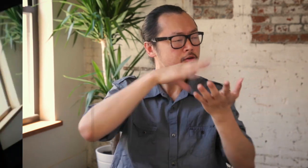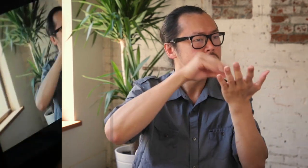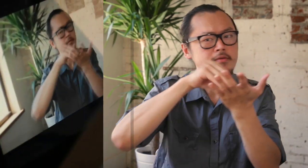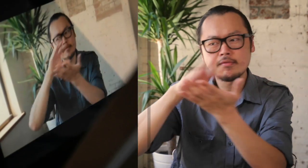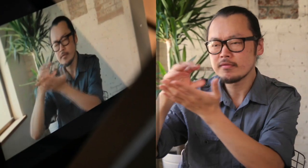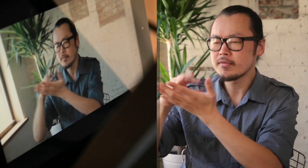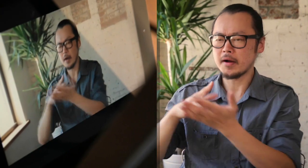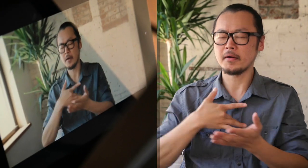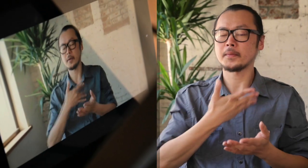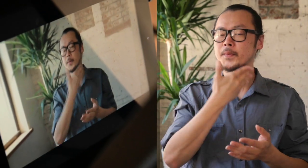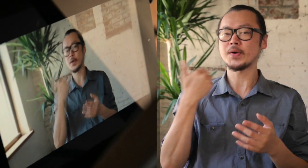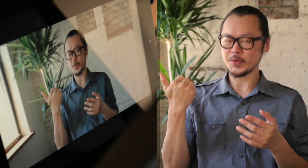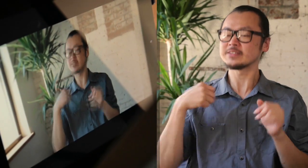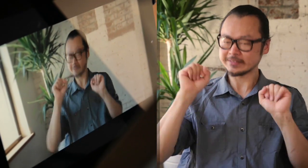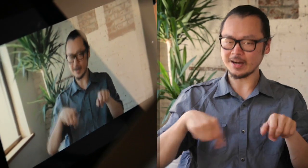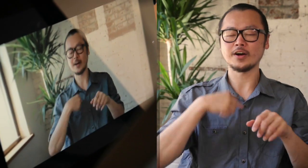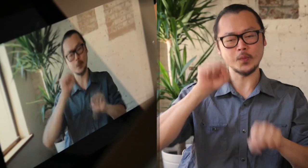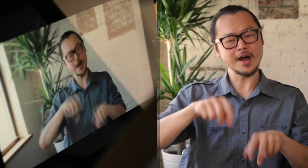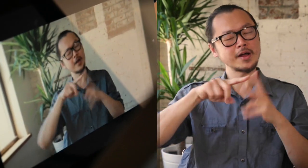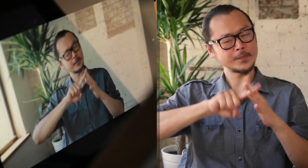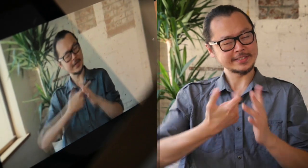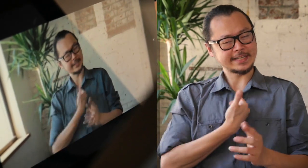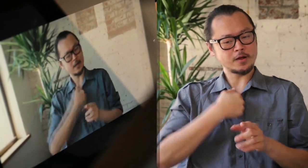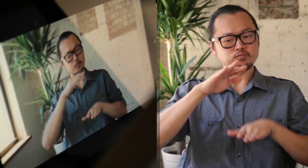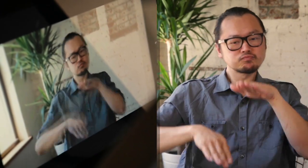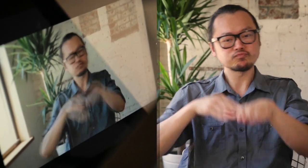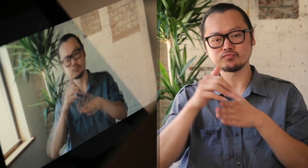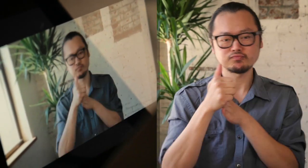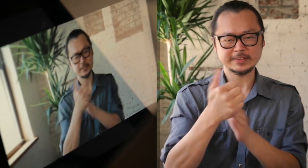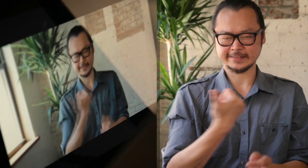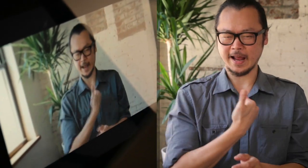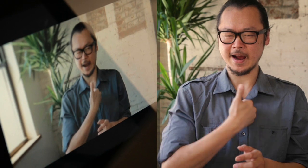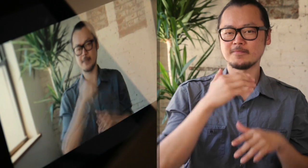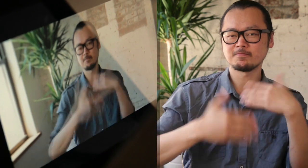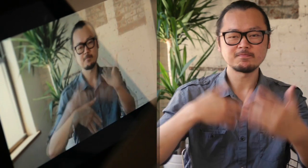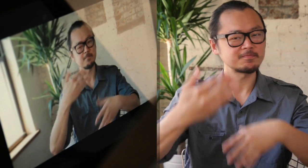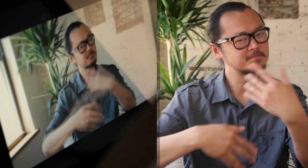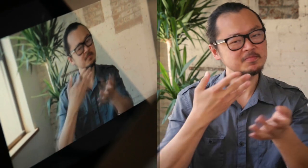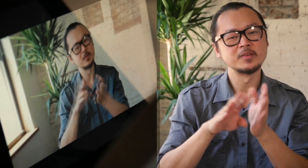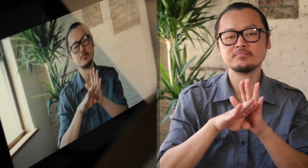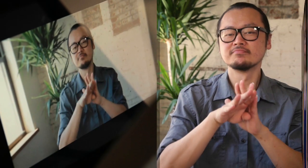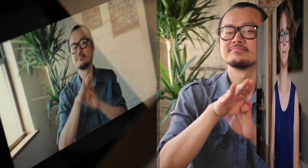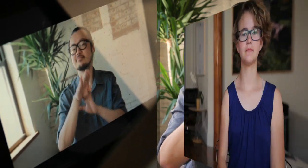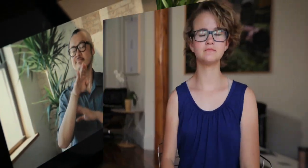After this learning process, I began to be able to forge ahead. My self became fully developed.